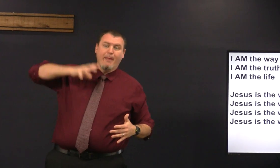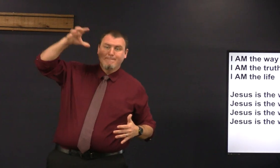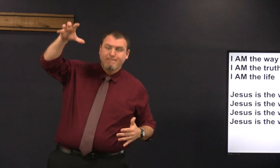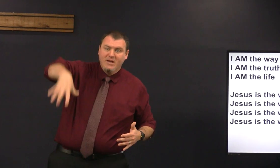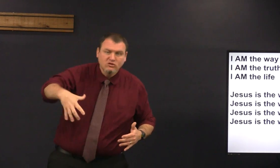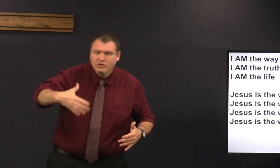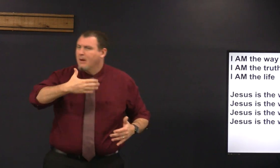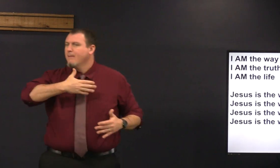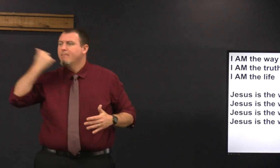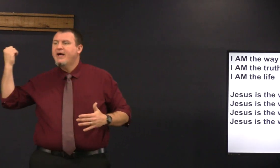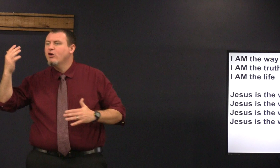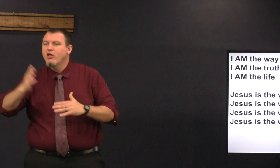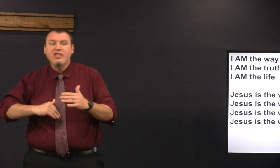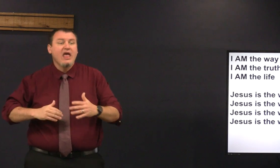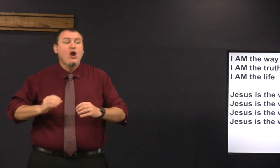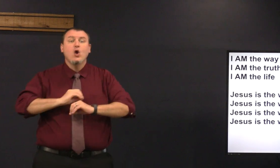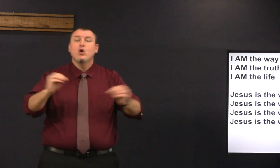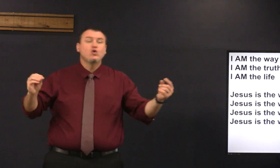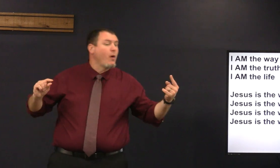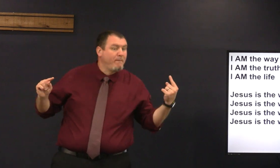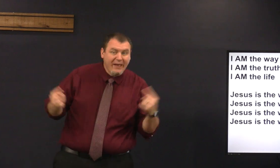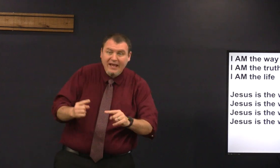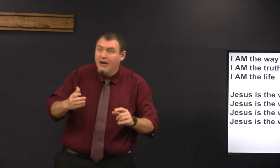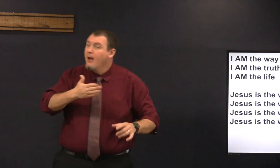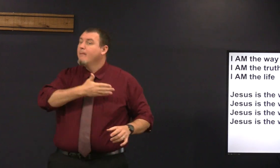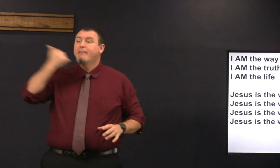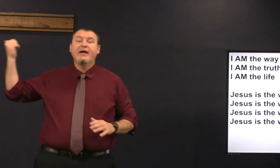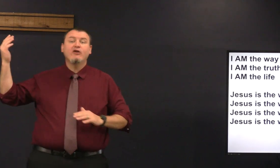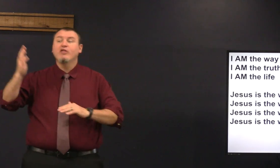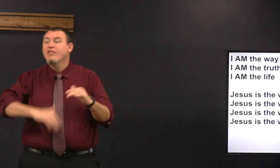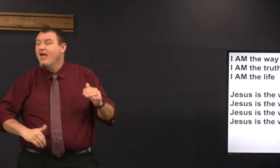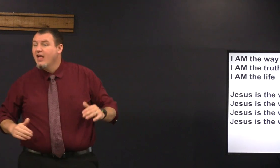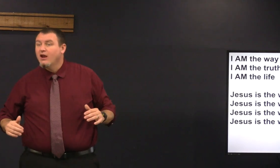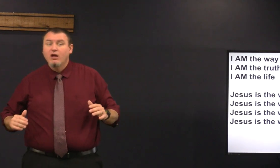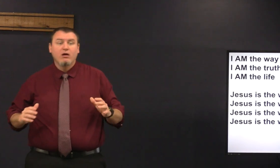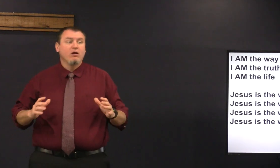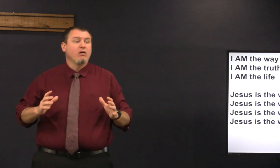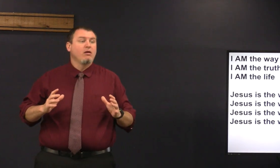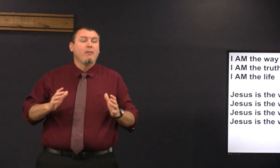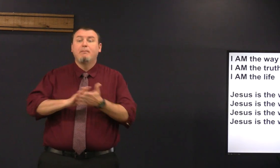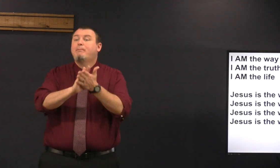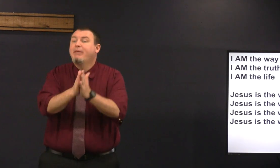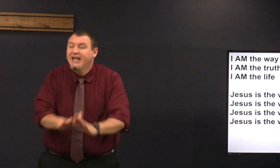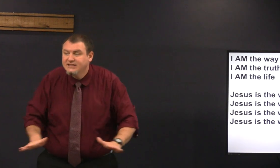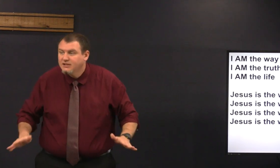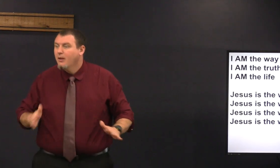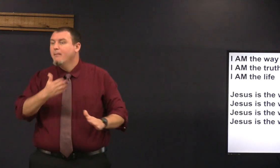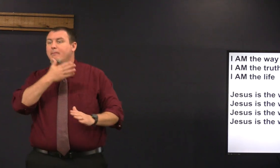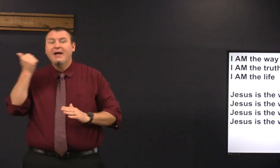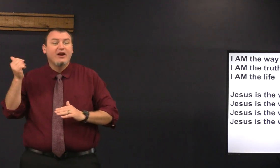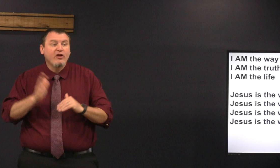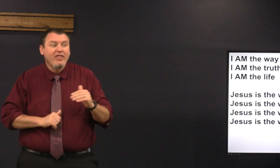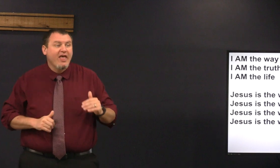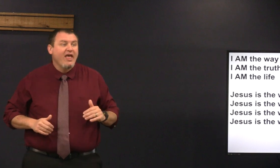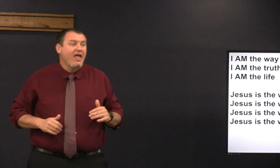it's better than a fancy mansion it's better than having no pain it's better than peace